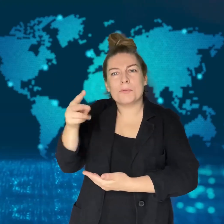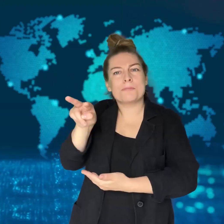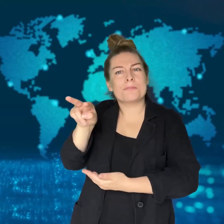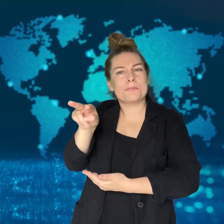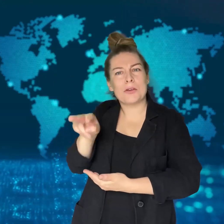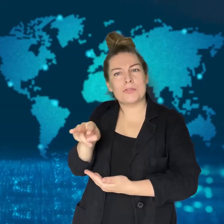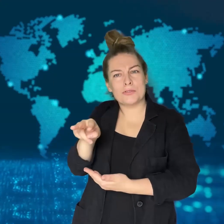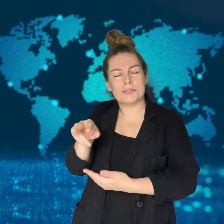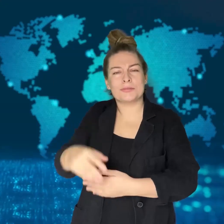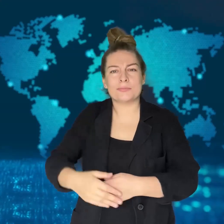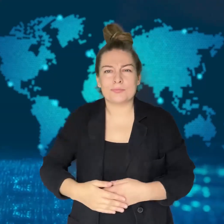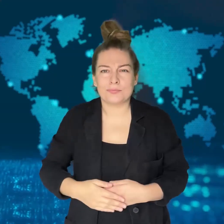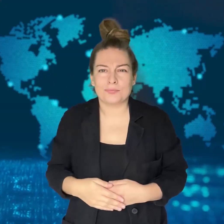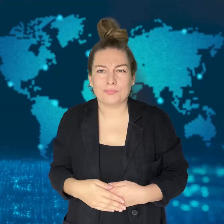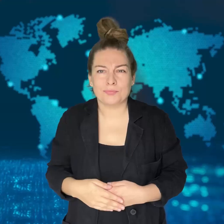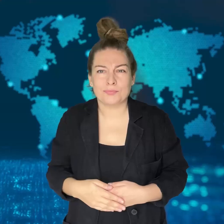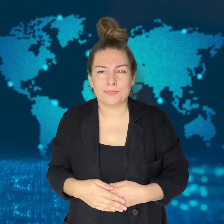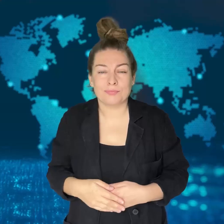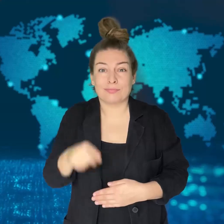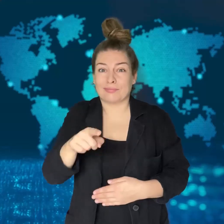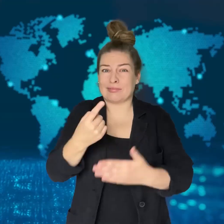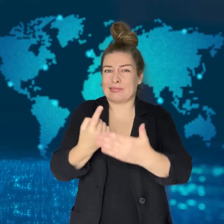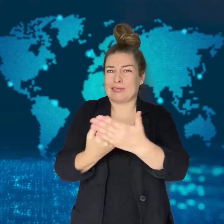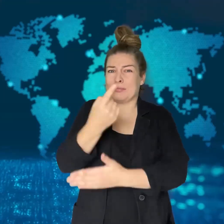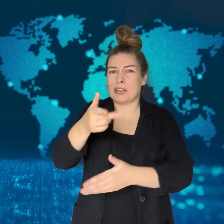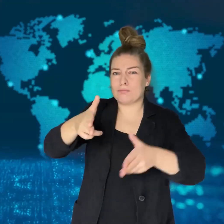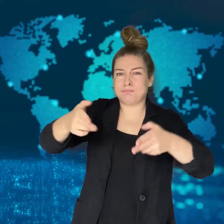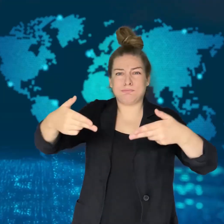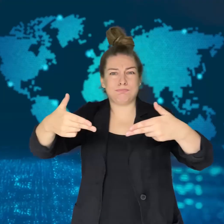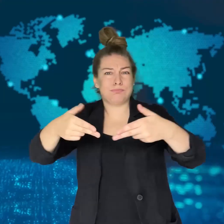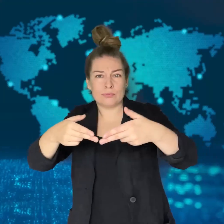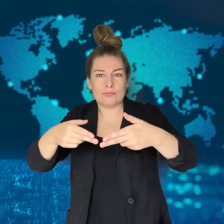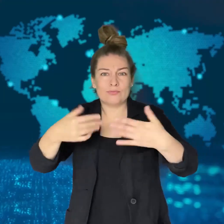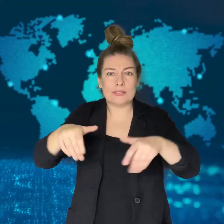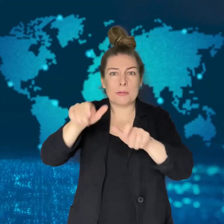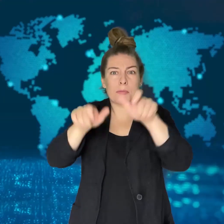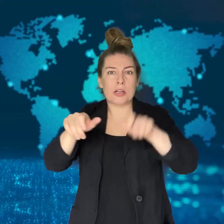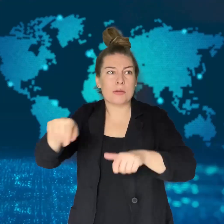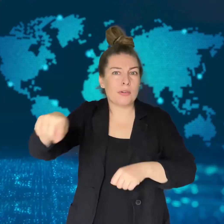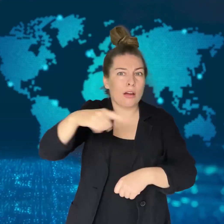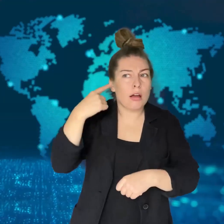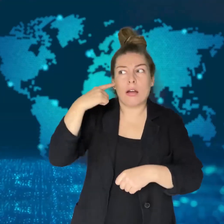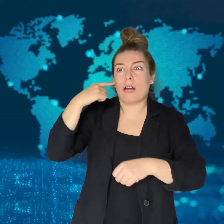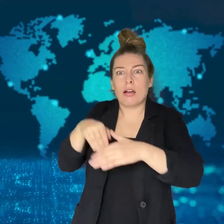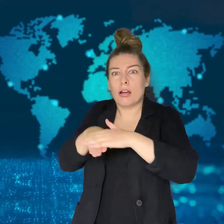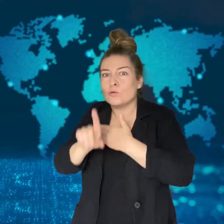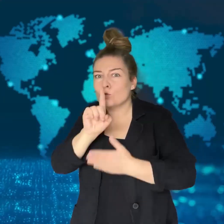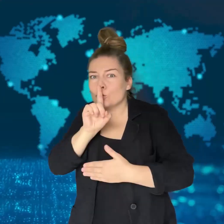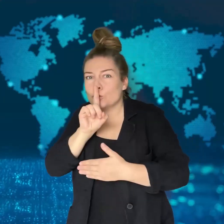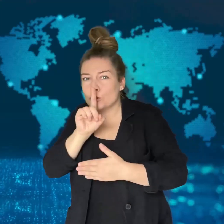There were six survivors in total, including a two-month-old child.